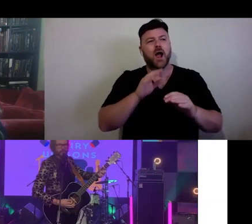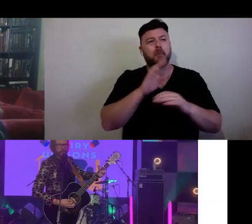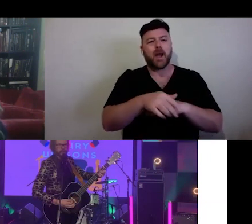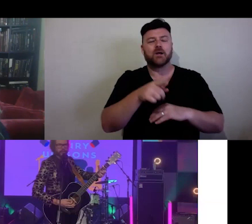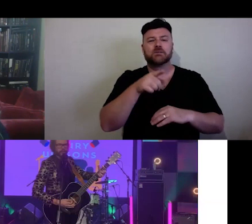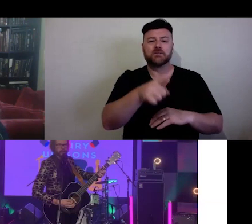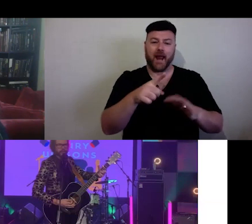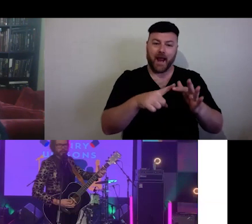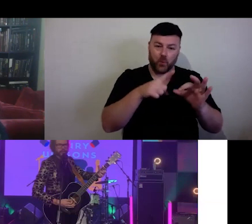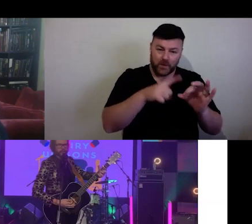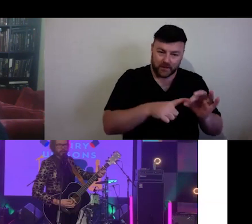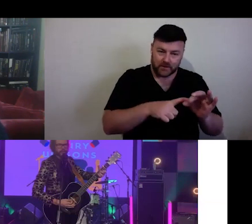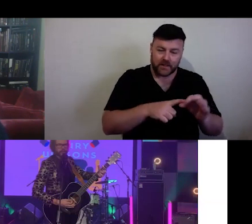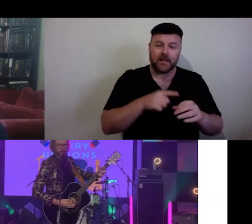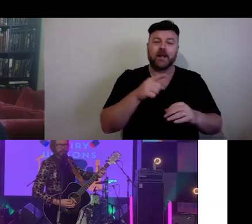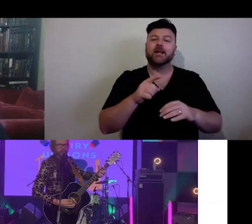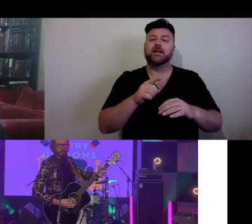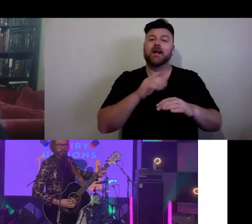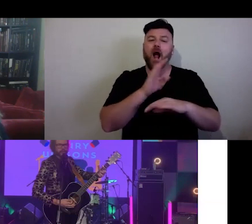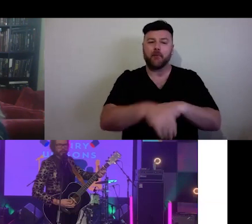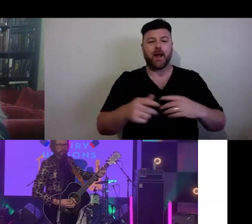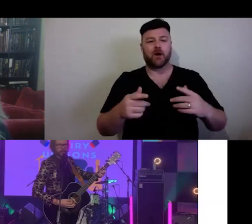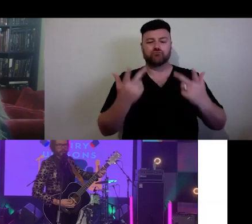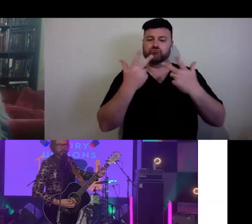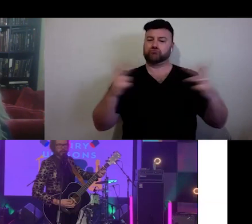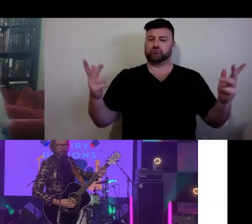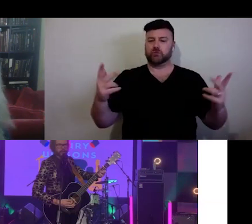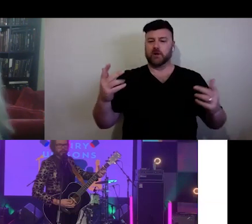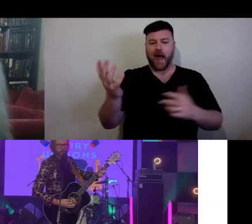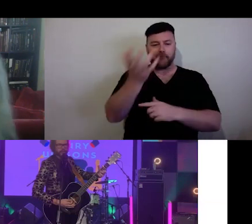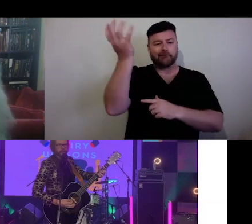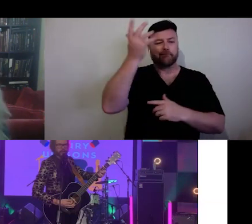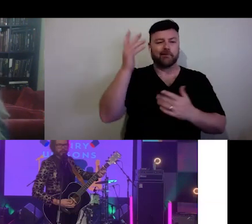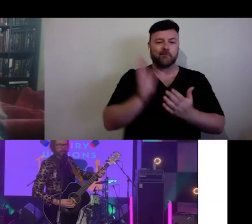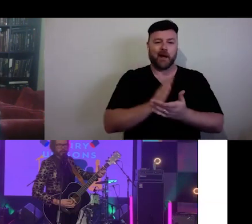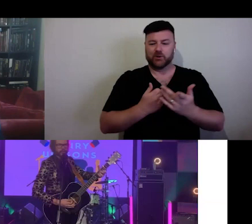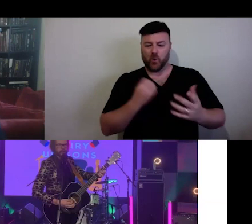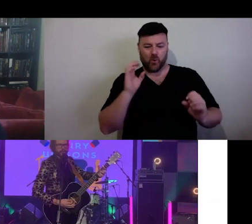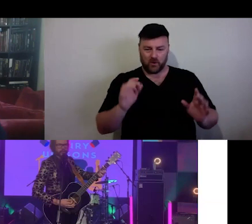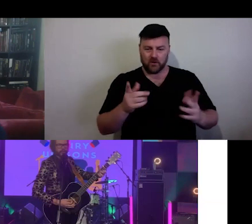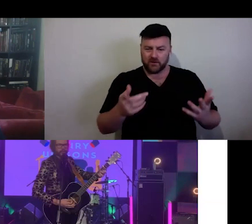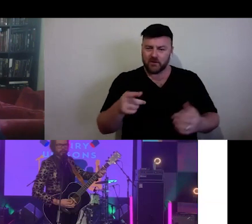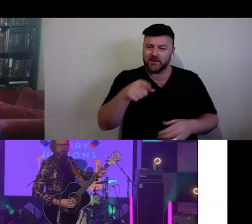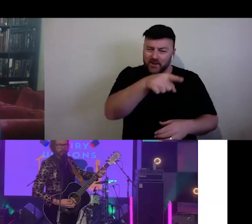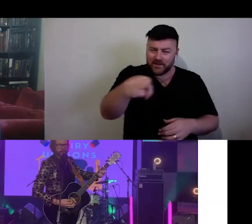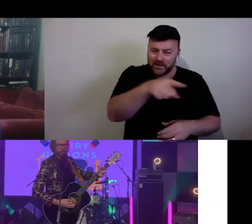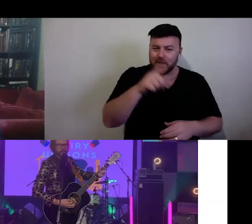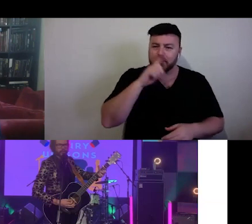And the urge to keep up appearances. There is a need to read the room. Or to read